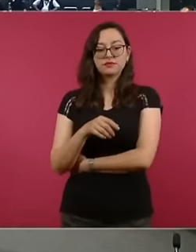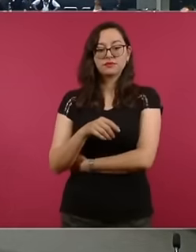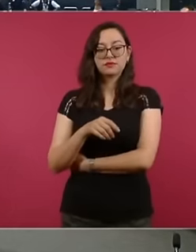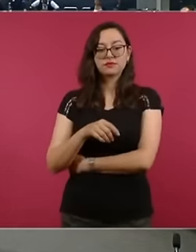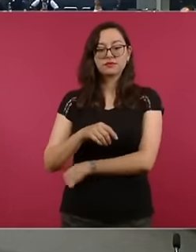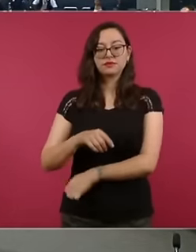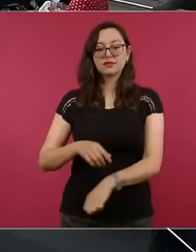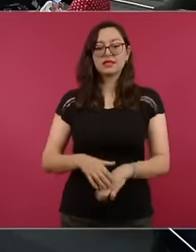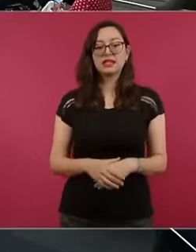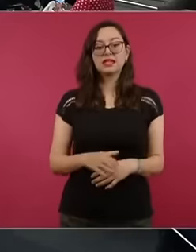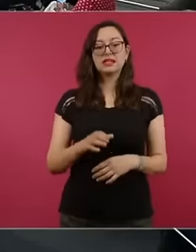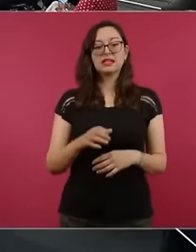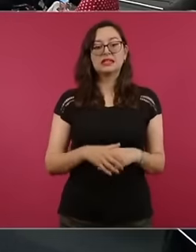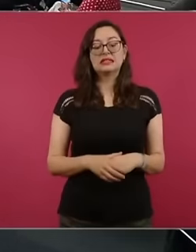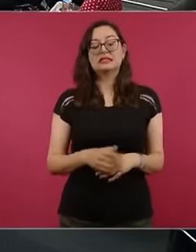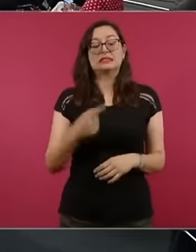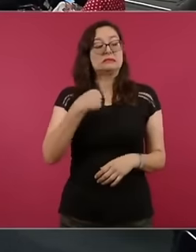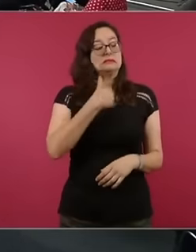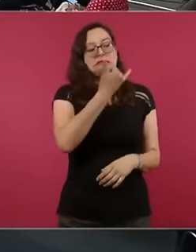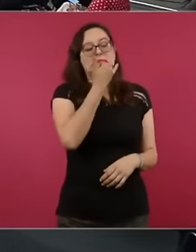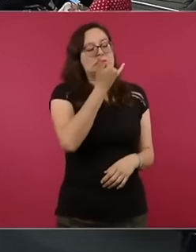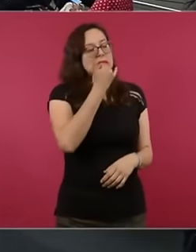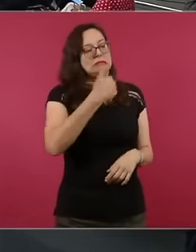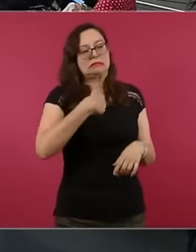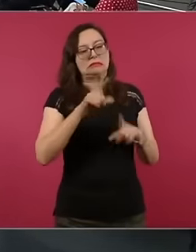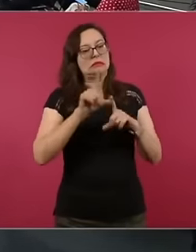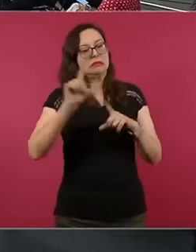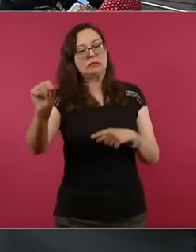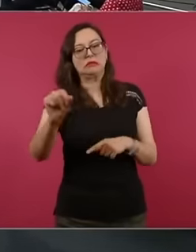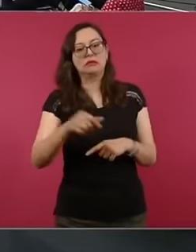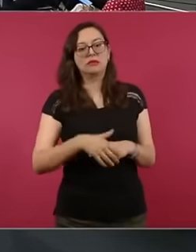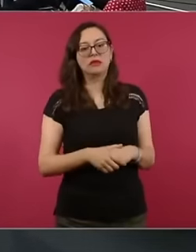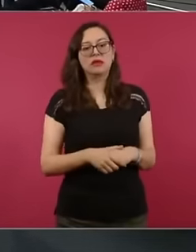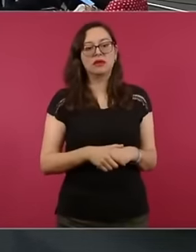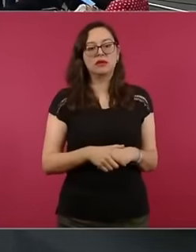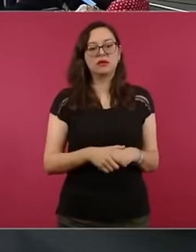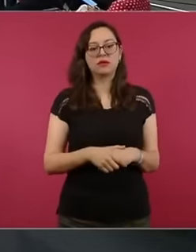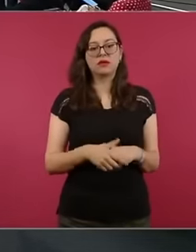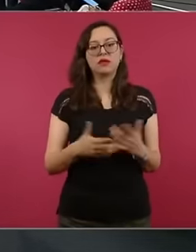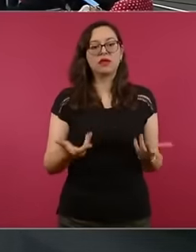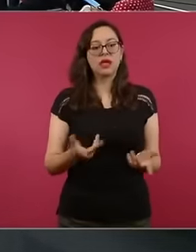not how it looks, how it looks like segalmex And finally about glyphosate, on Monday